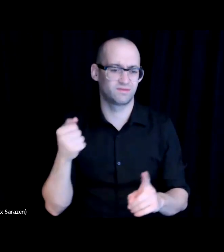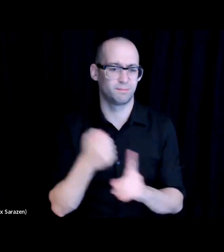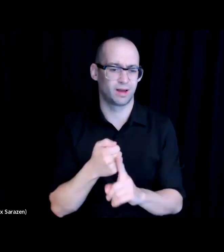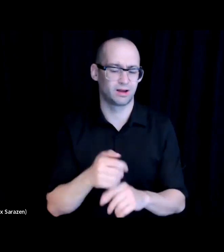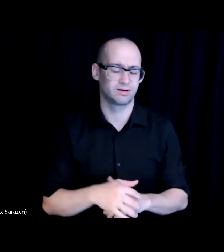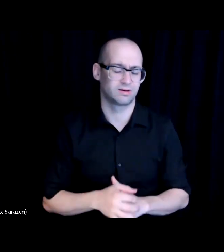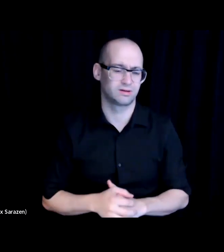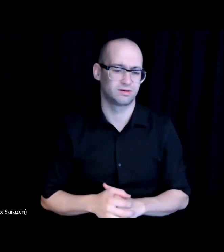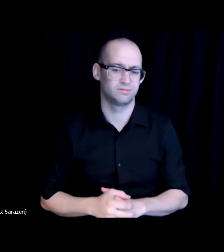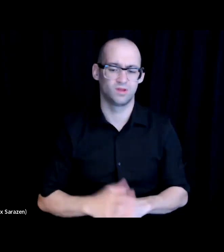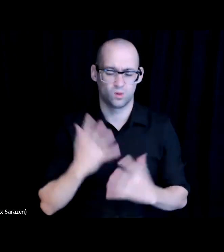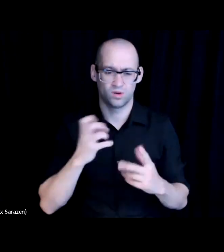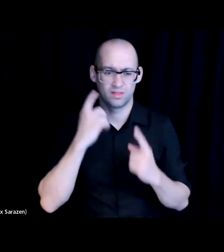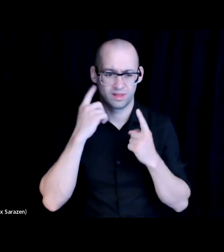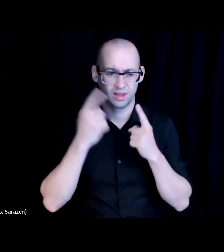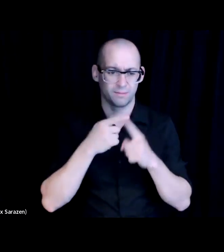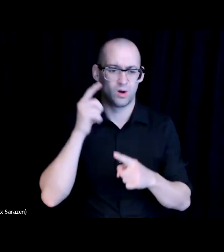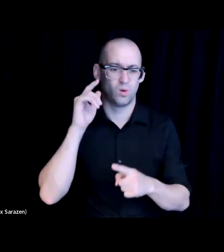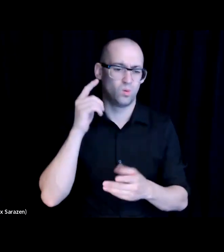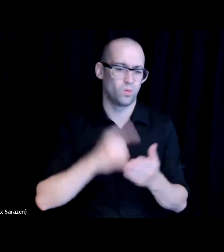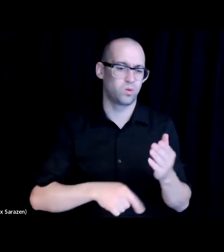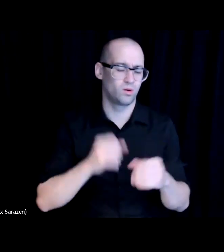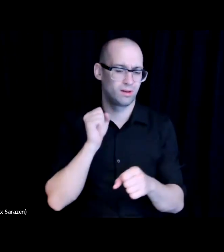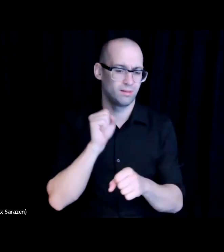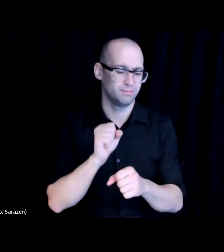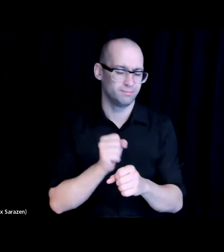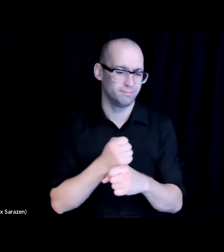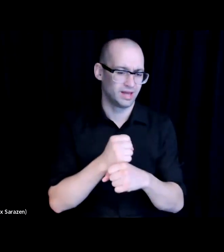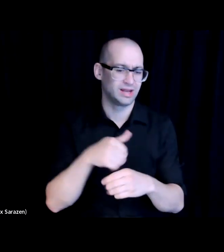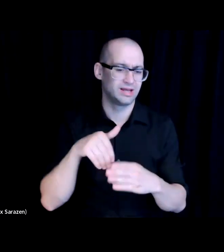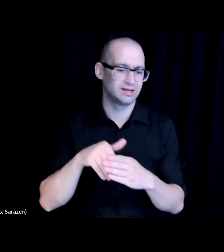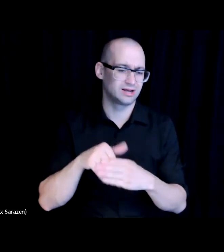think about what we have built in Fresno, and now in 10 cities across the country.